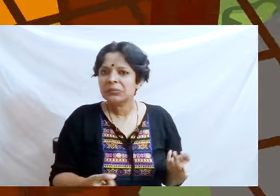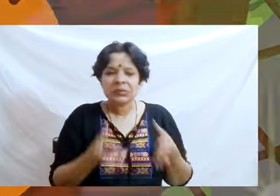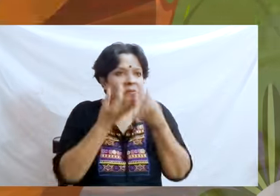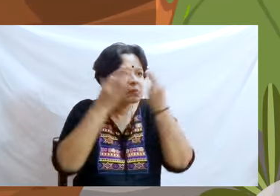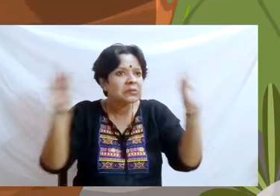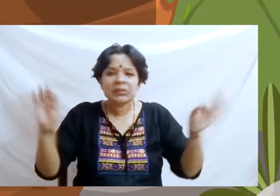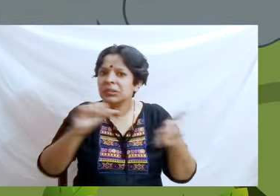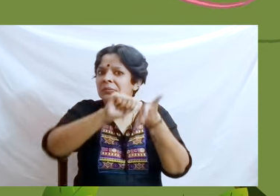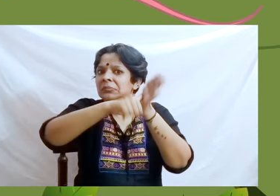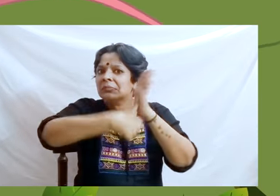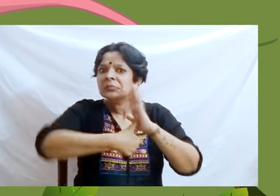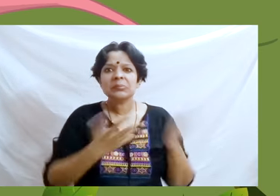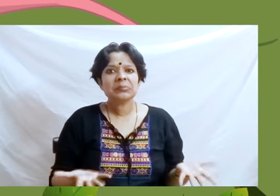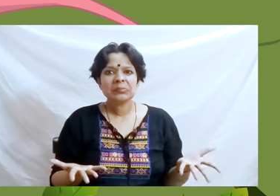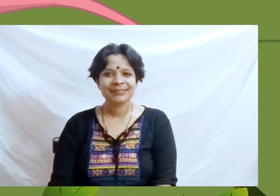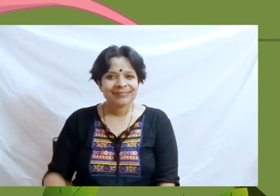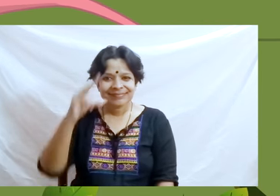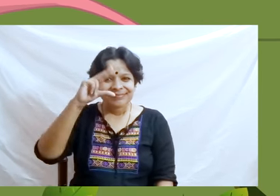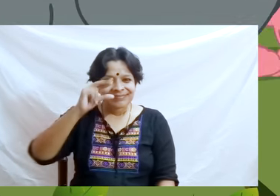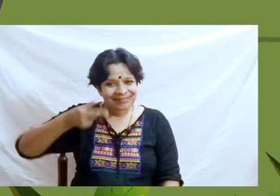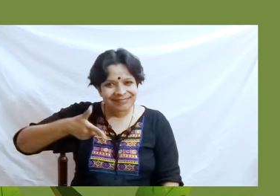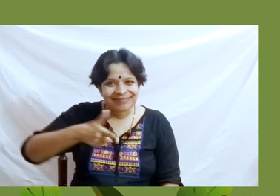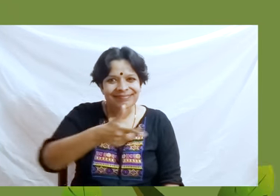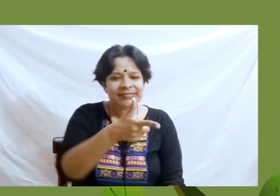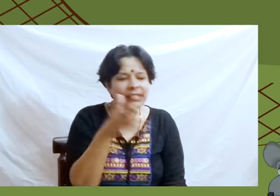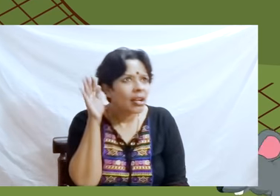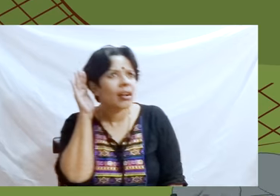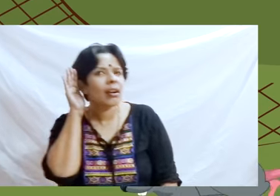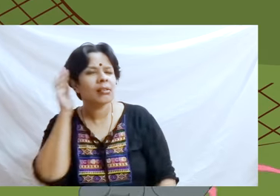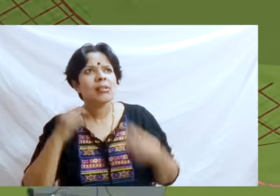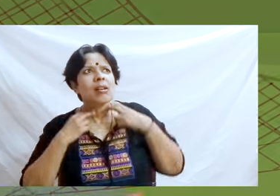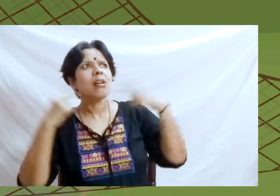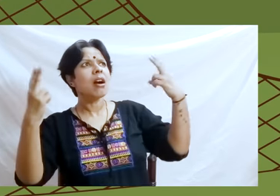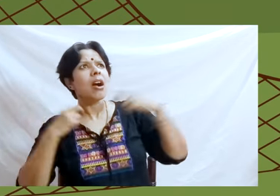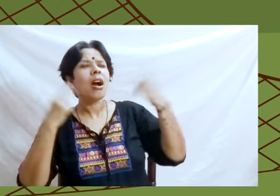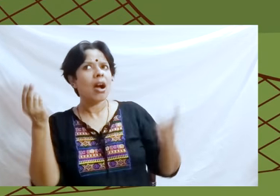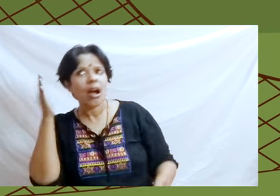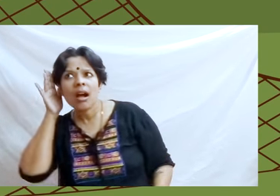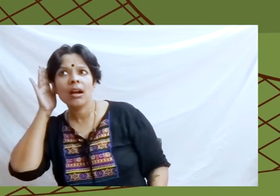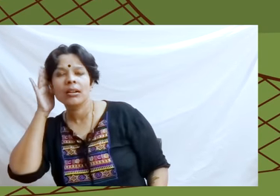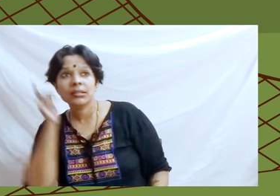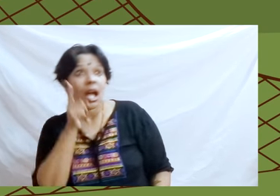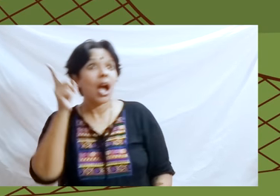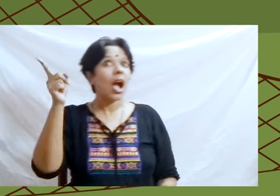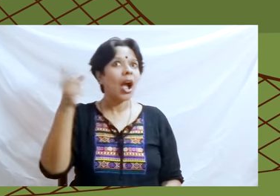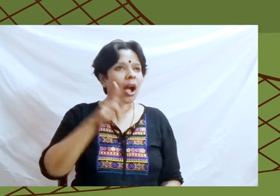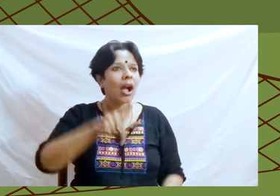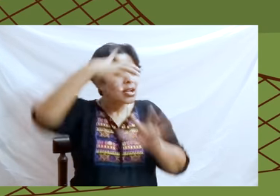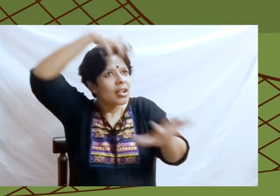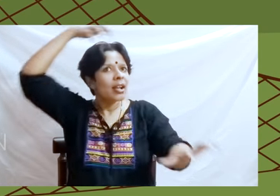The mouse heard the lion’s cries, and came to help him! The little mouse with his little teeth gnawed at the ropes,